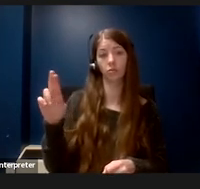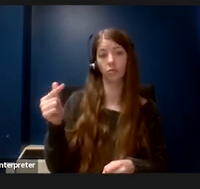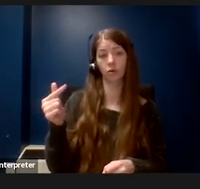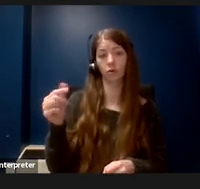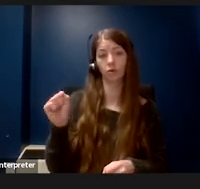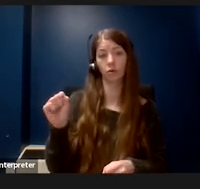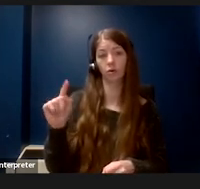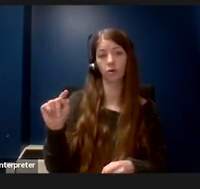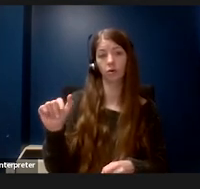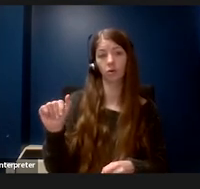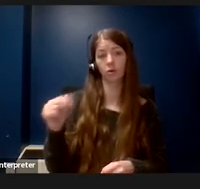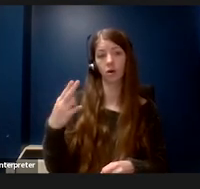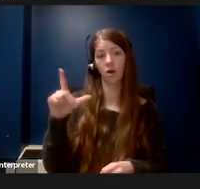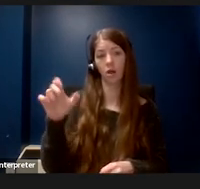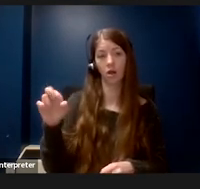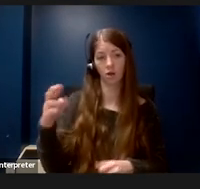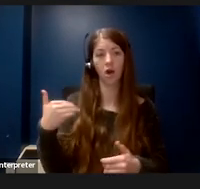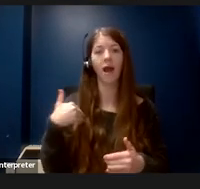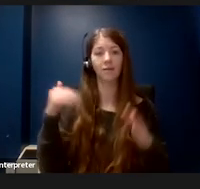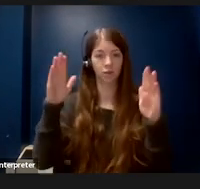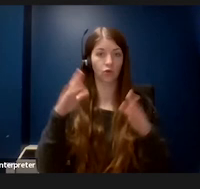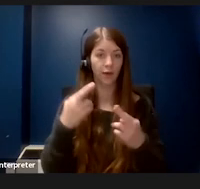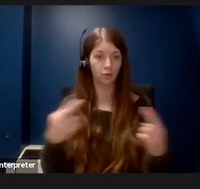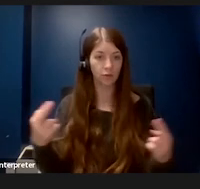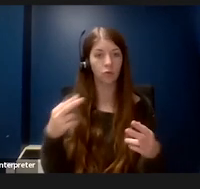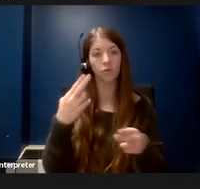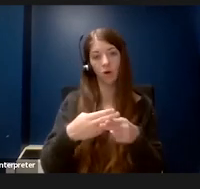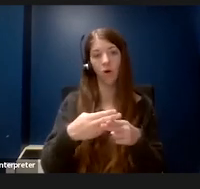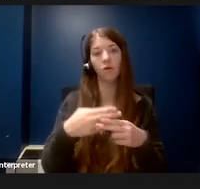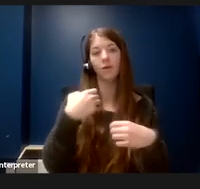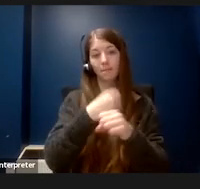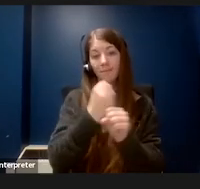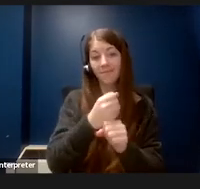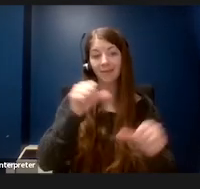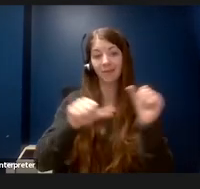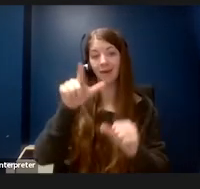Science Labs Accessible to Students with Disabilities”. This resource has a much